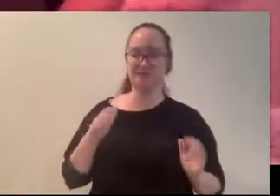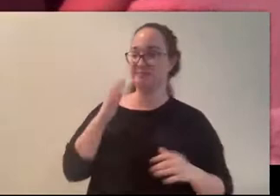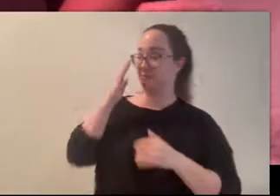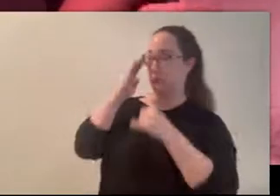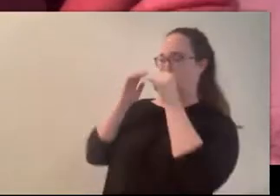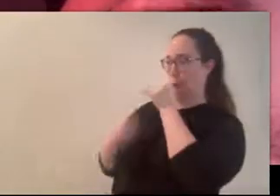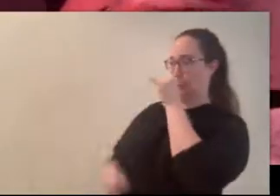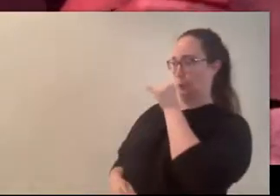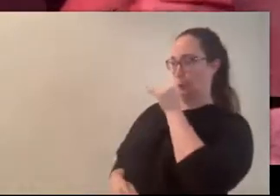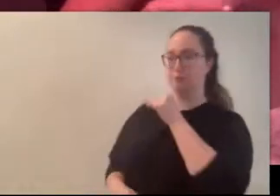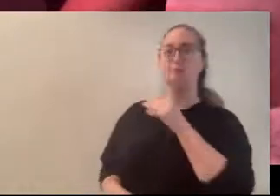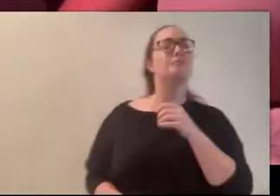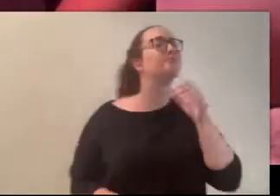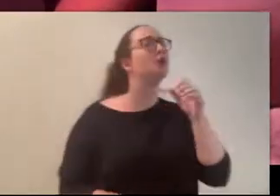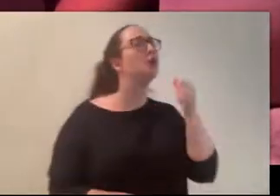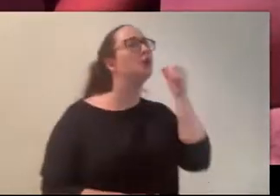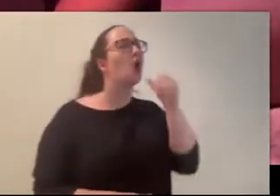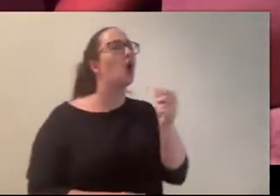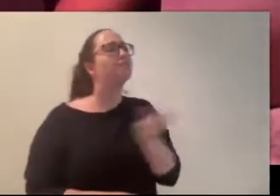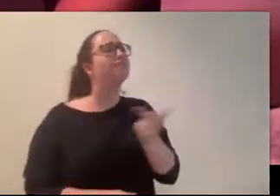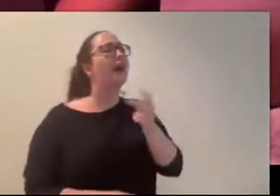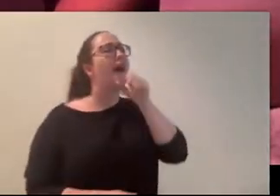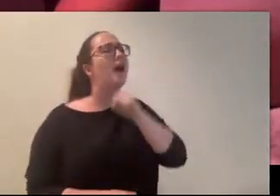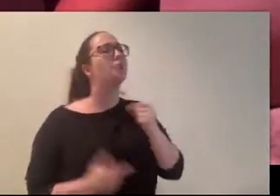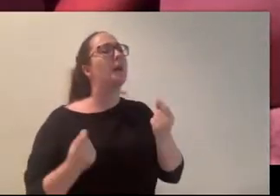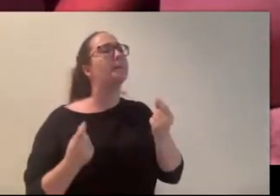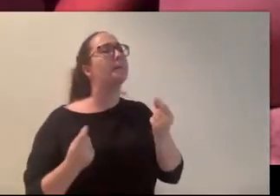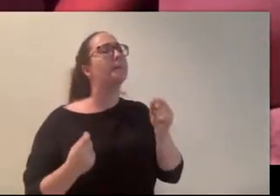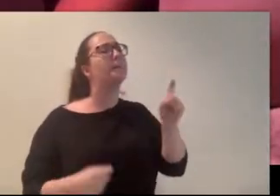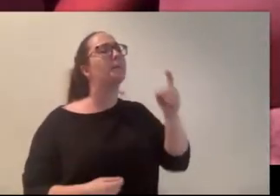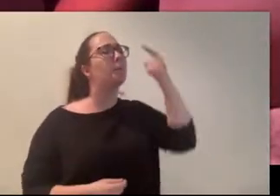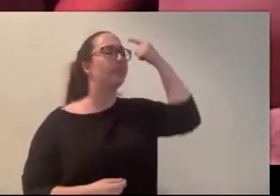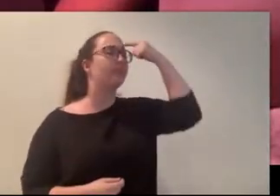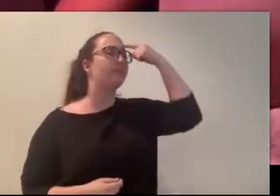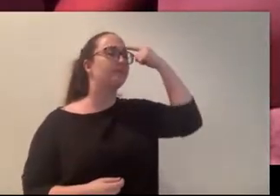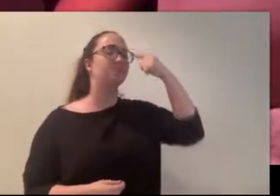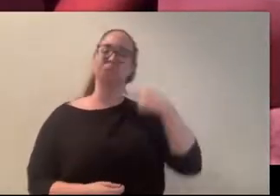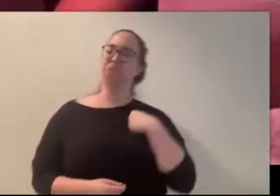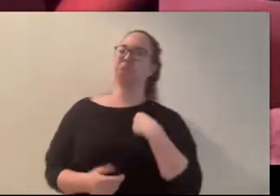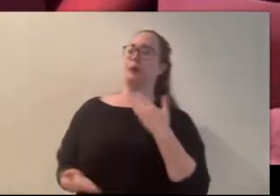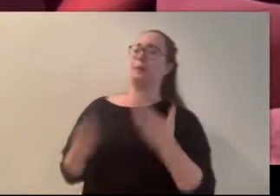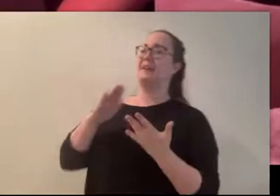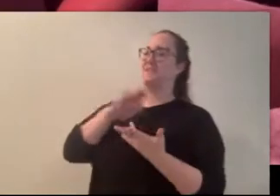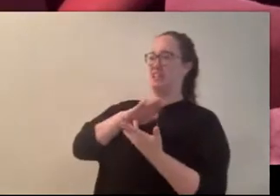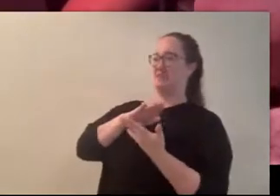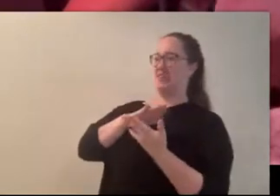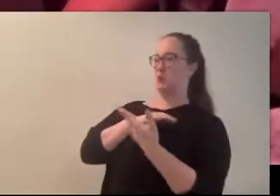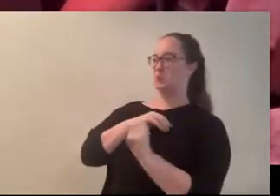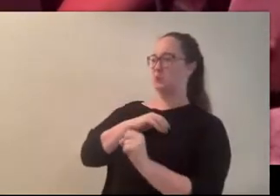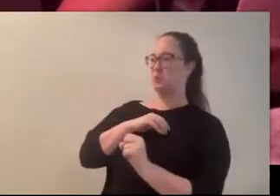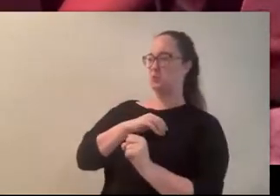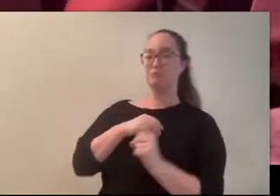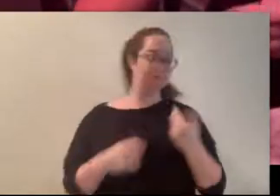How old do you think these girls are?? (Thomas) I’m thinking freshman in HS.. (Carly) you’re thinking HS? (Thomas) I’m thinking like late.. (Carly)